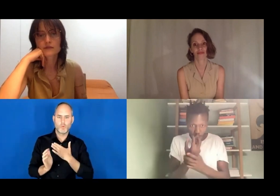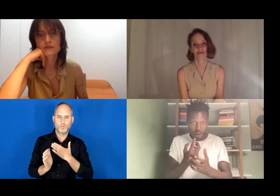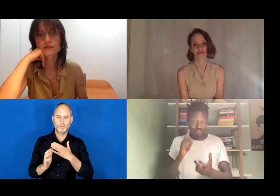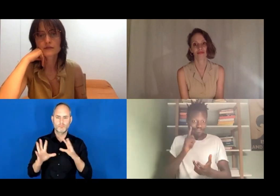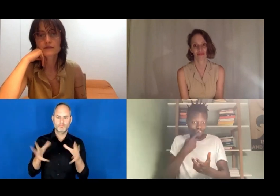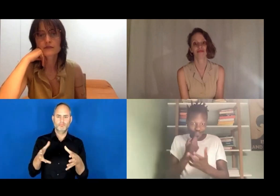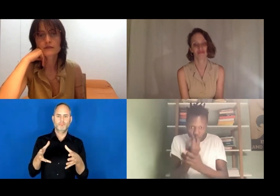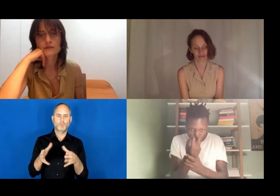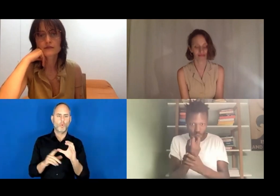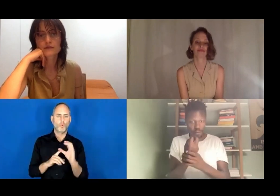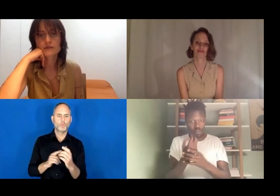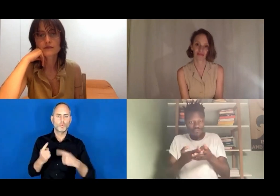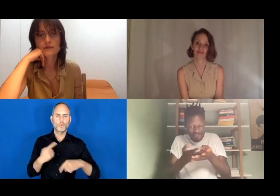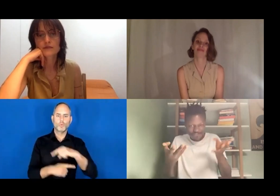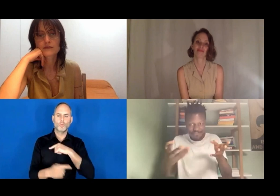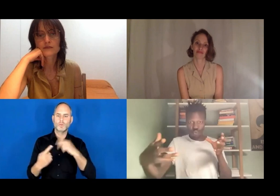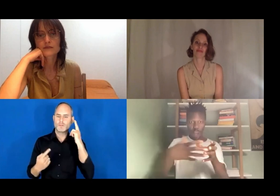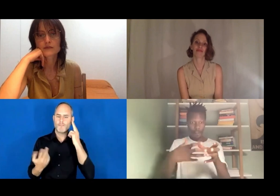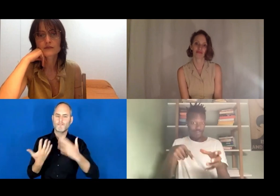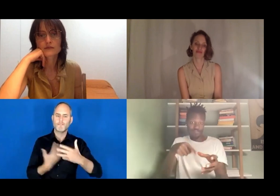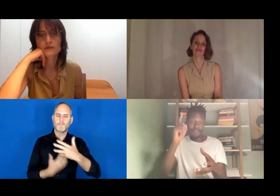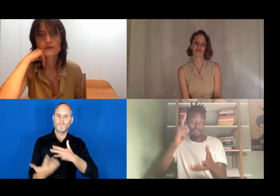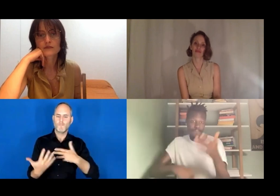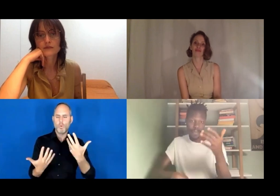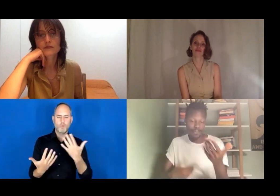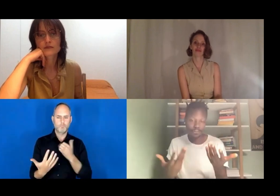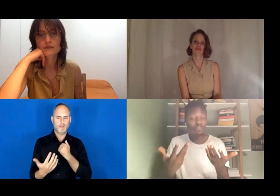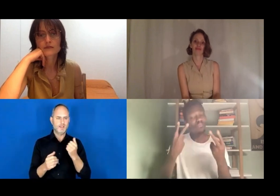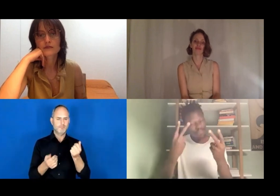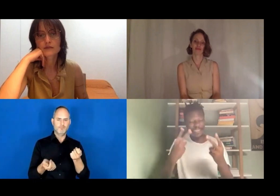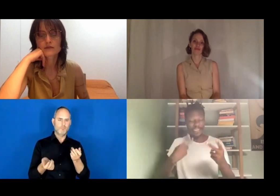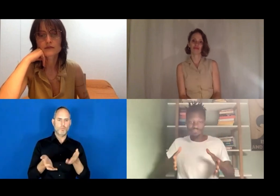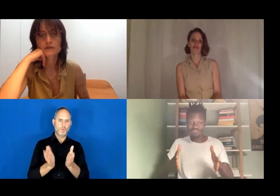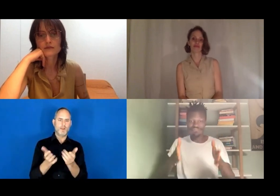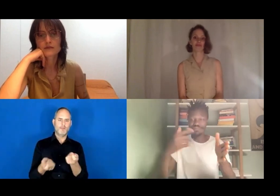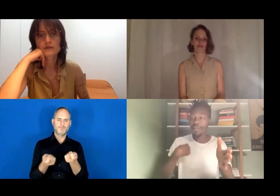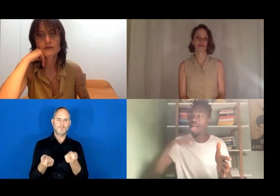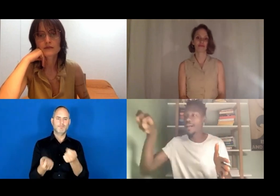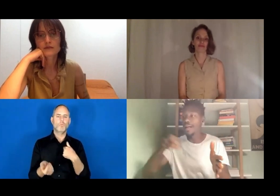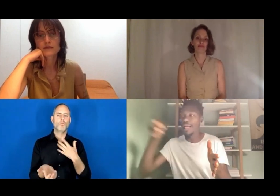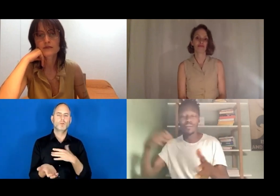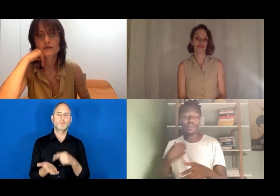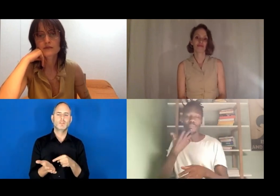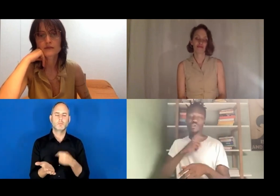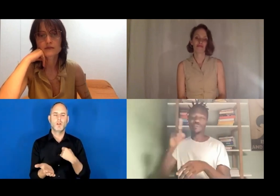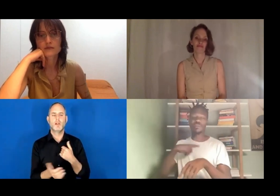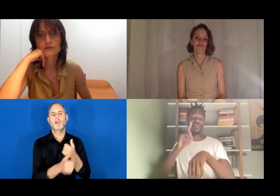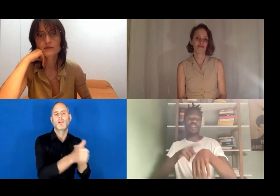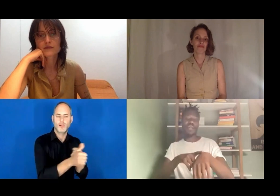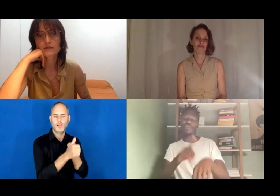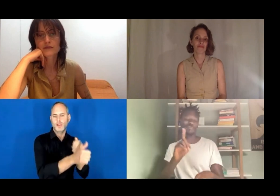what it means to be Deaf and what do you want to express. As long as you don't have that, I feel like the direction is missing.